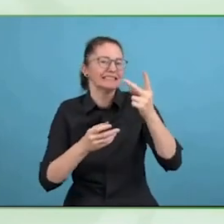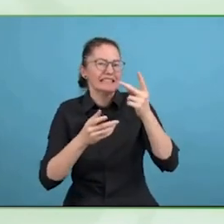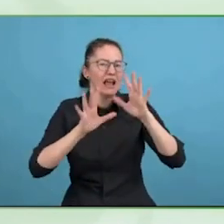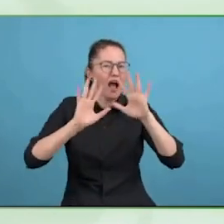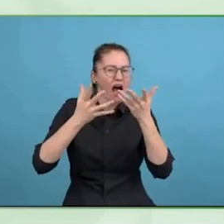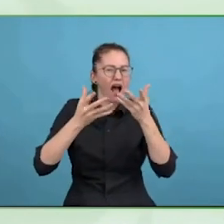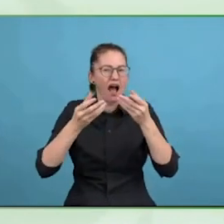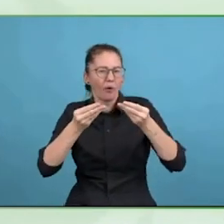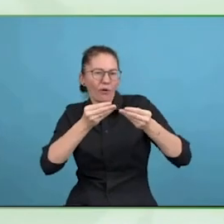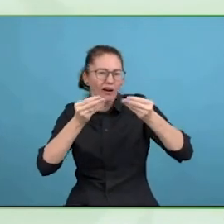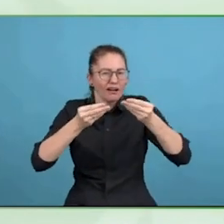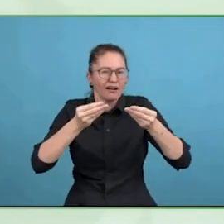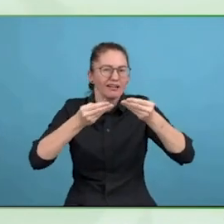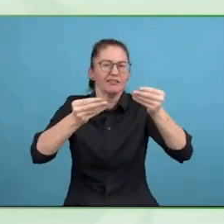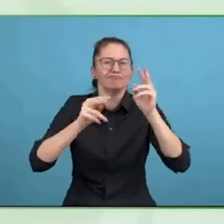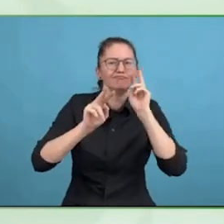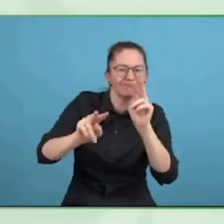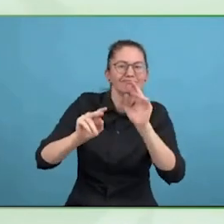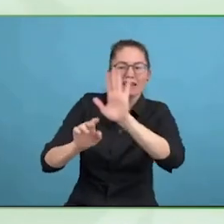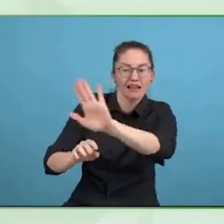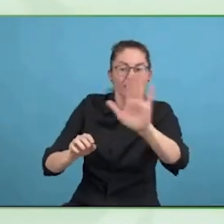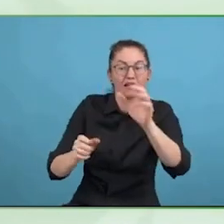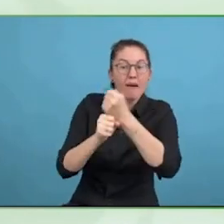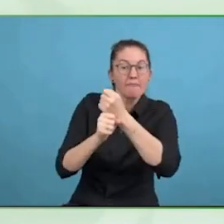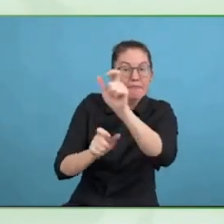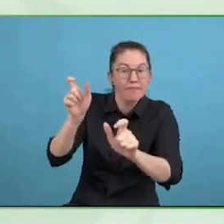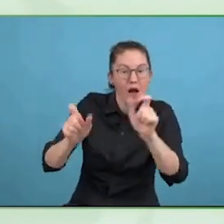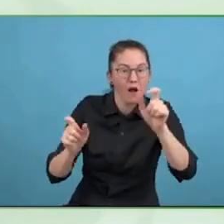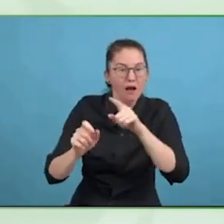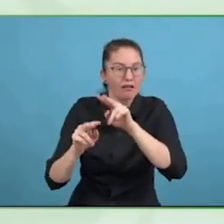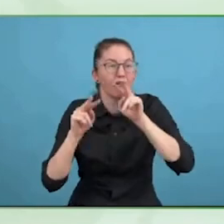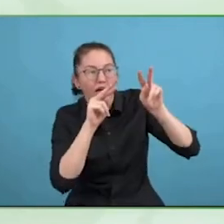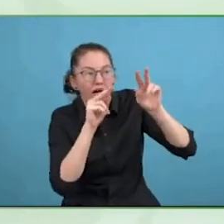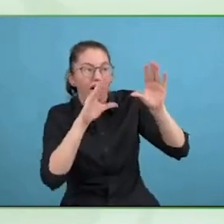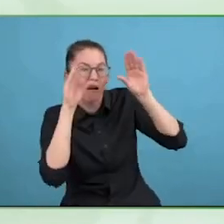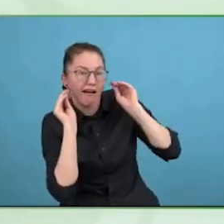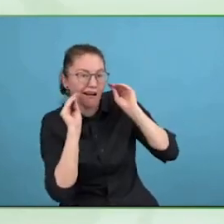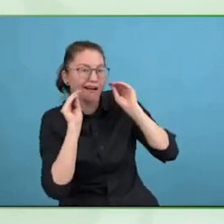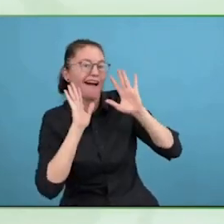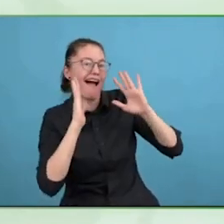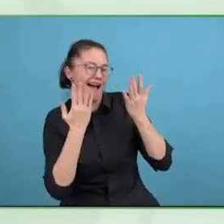separate, but properly included, to do this, we provide technology services.